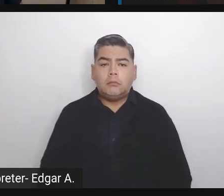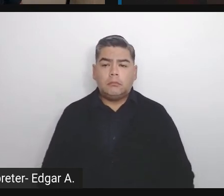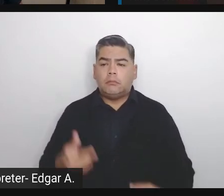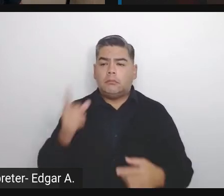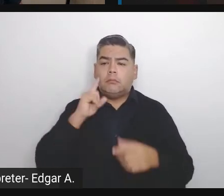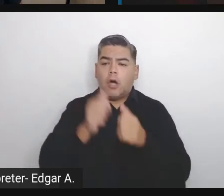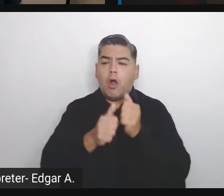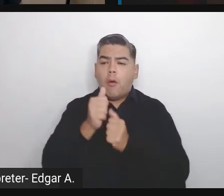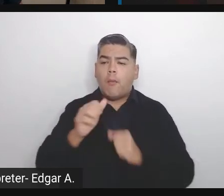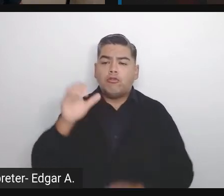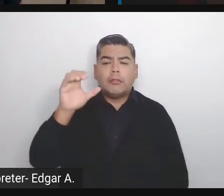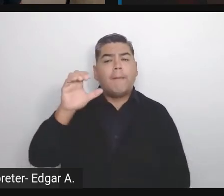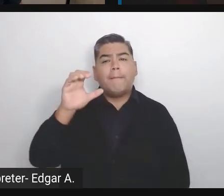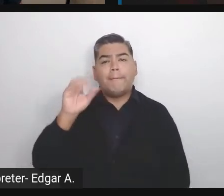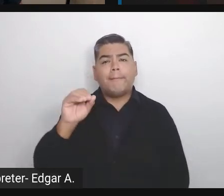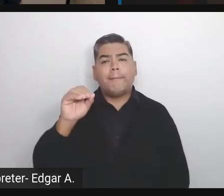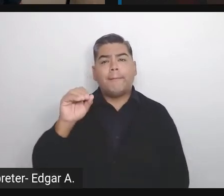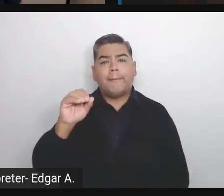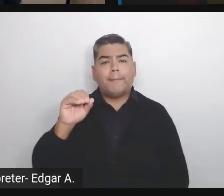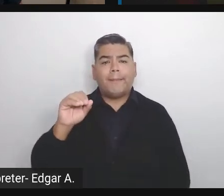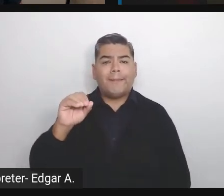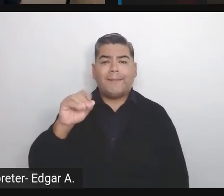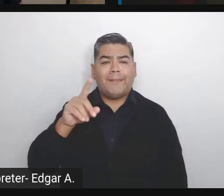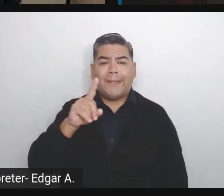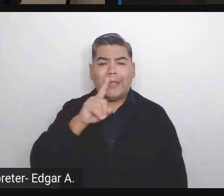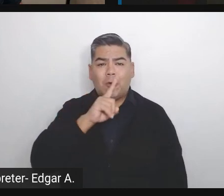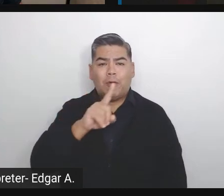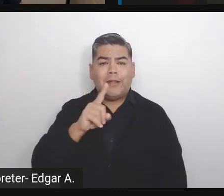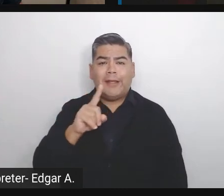there was none and sometimes there was this person